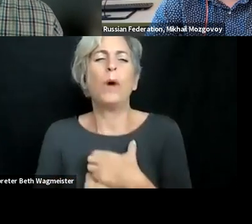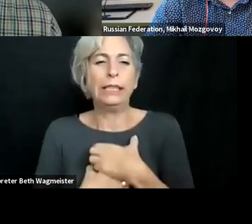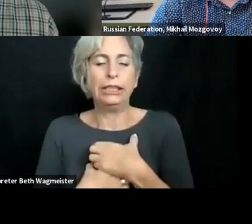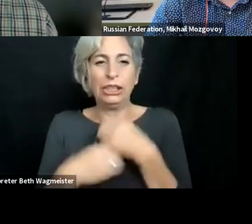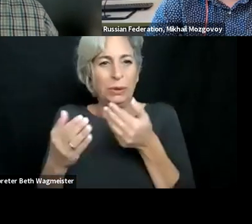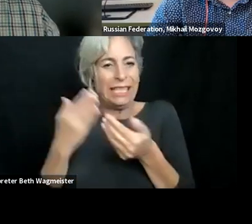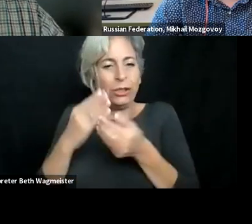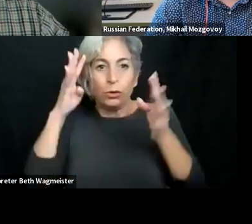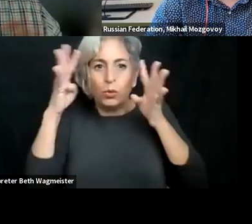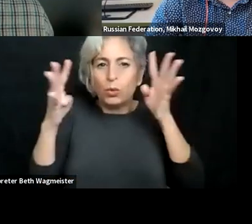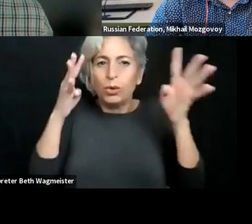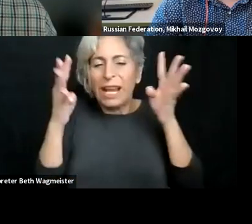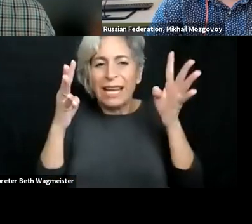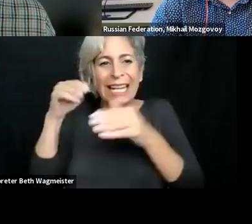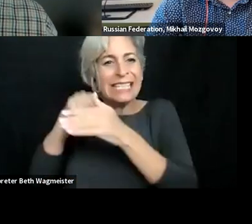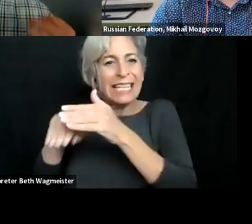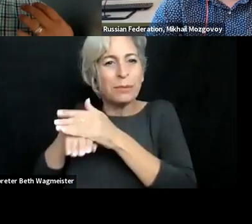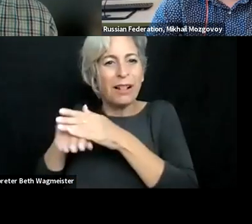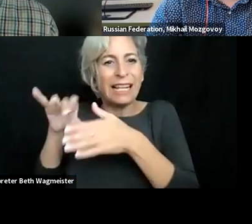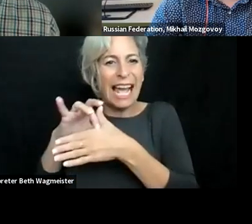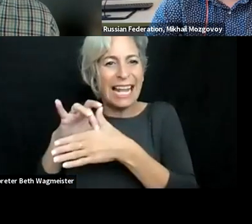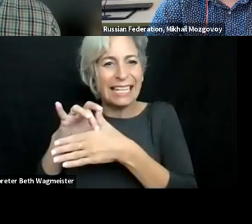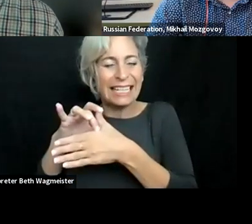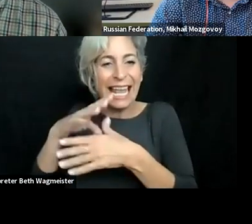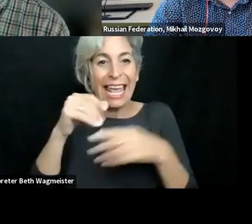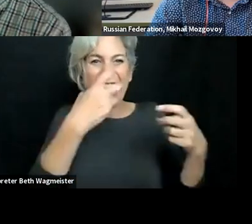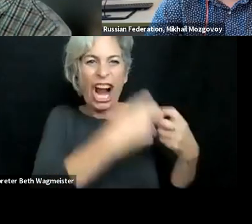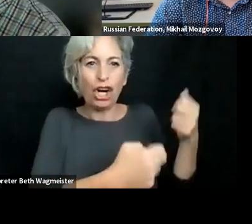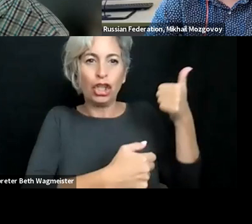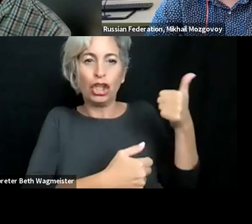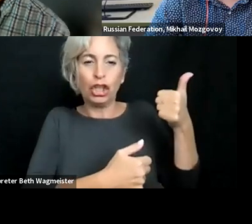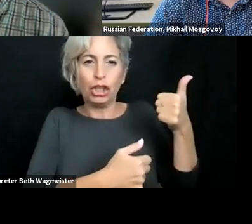accessible content, more easily. I wish it was